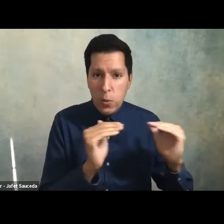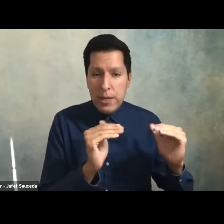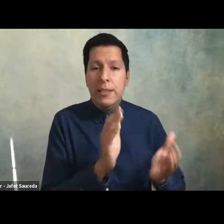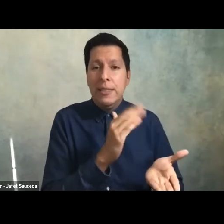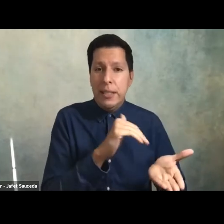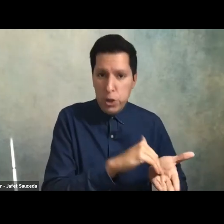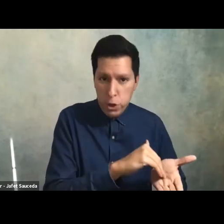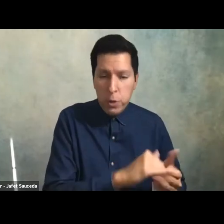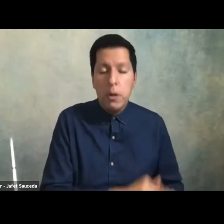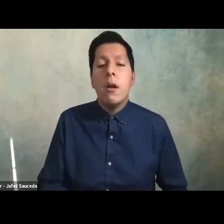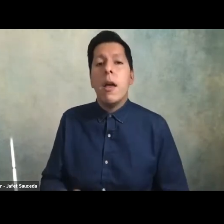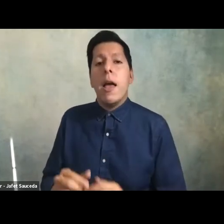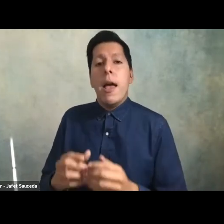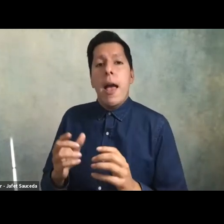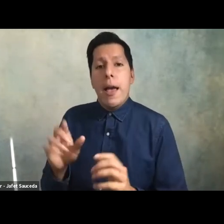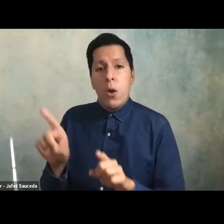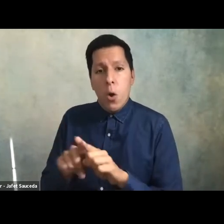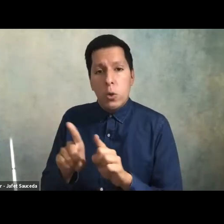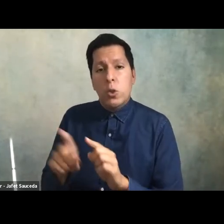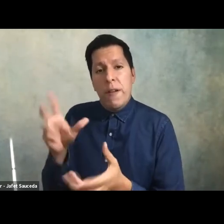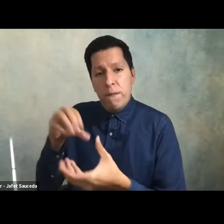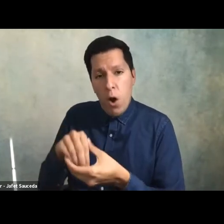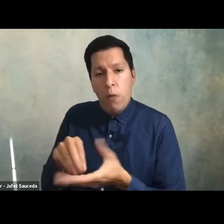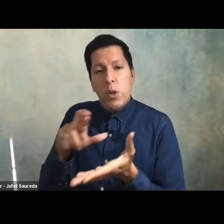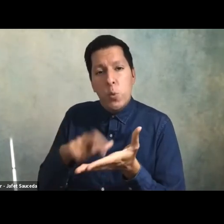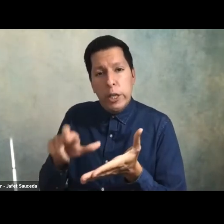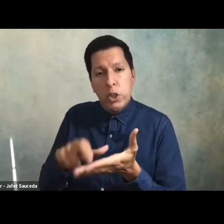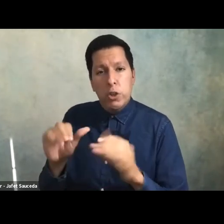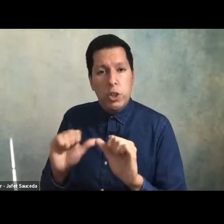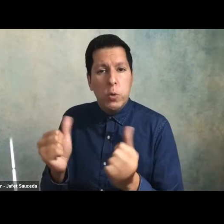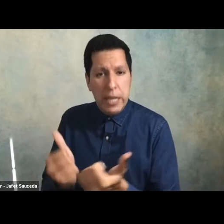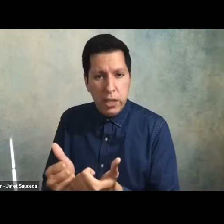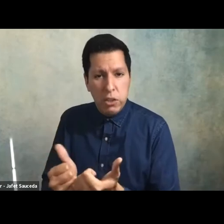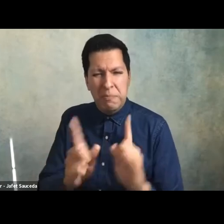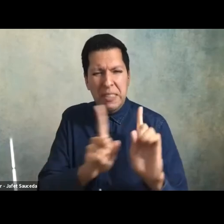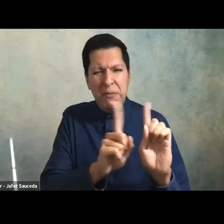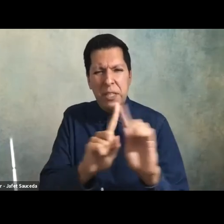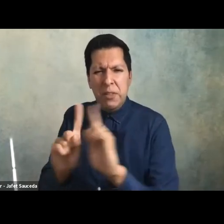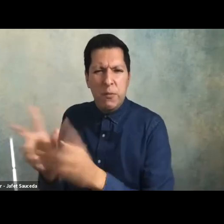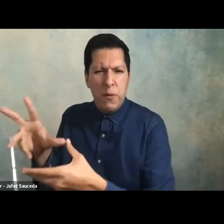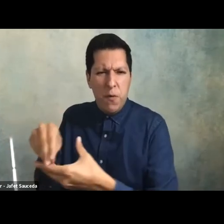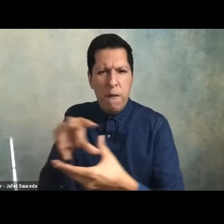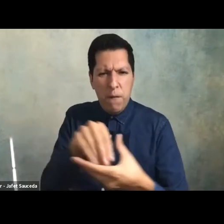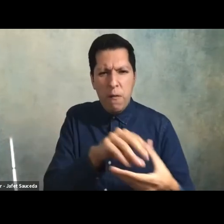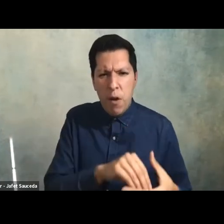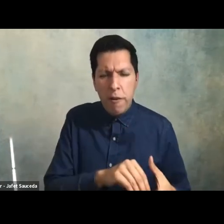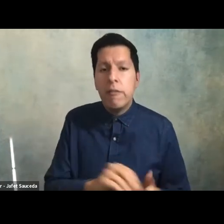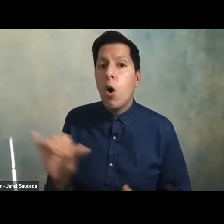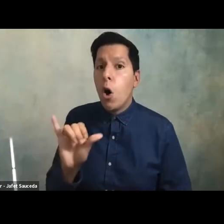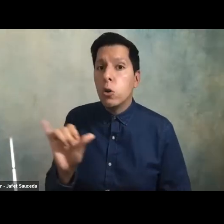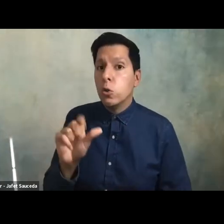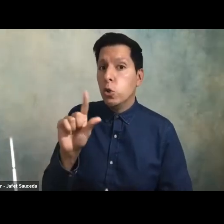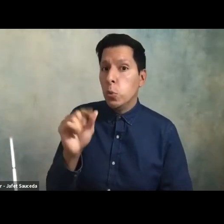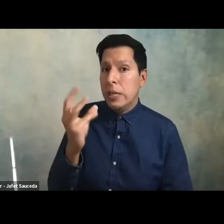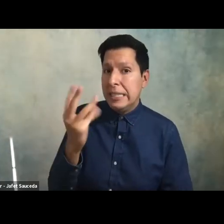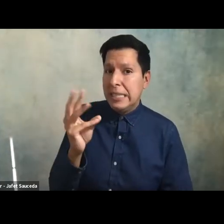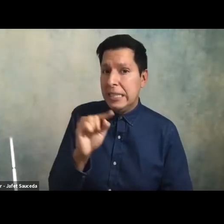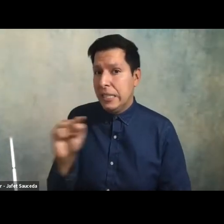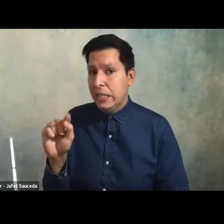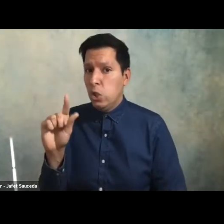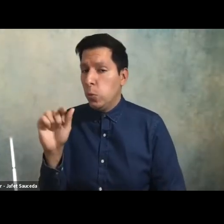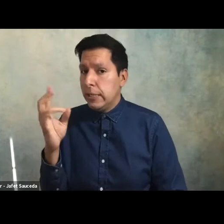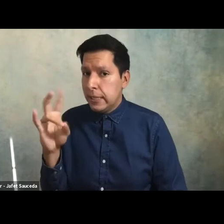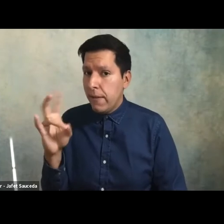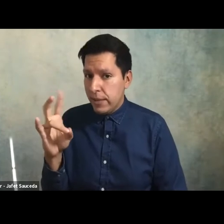american educational research association he has also served as the 2016 association for the study